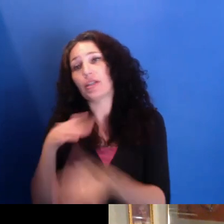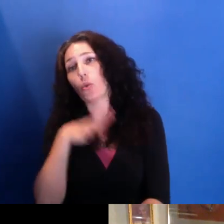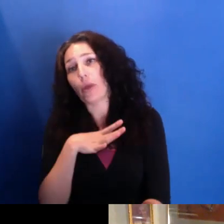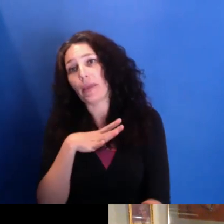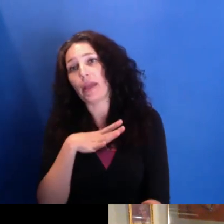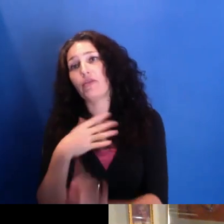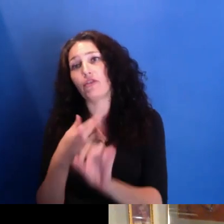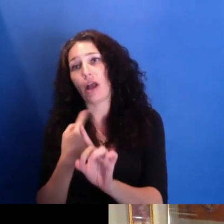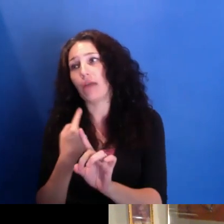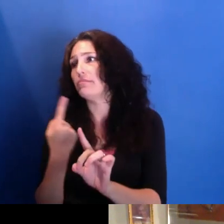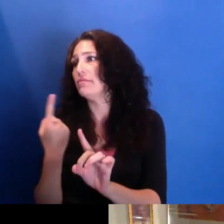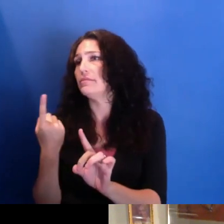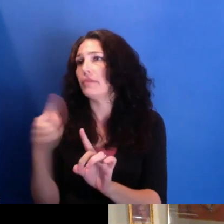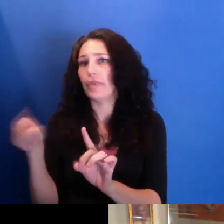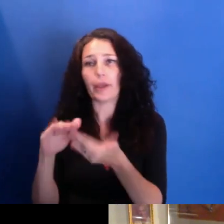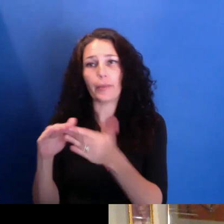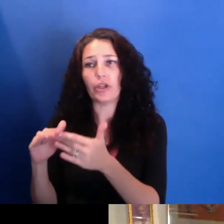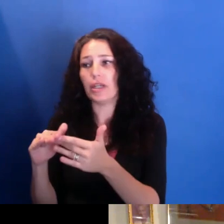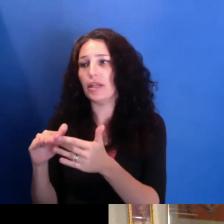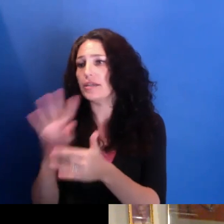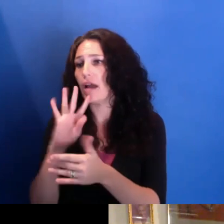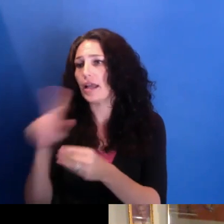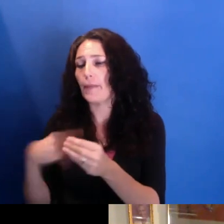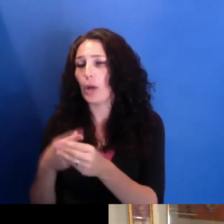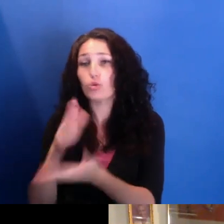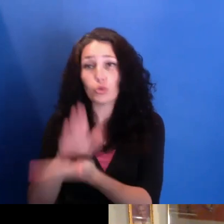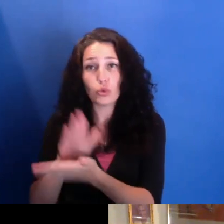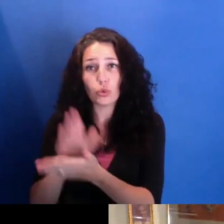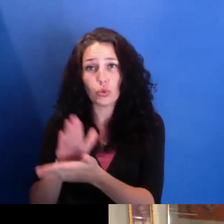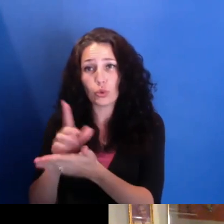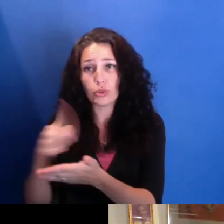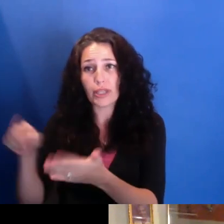talking about schools that they started. And just all of the just beautiful imagery that